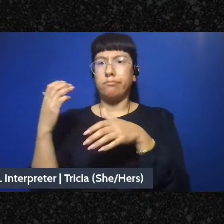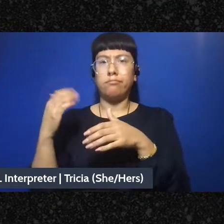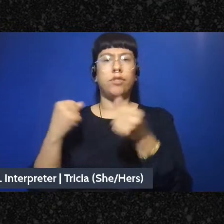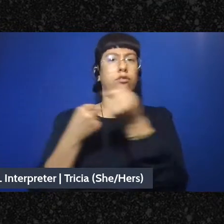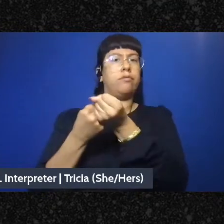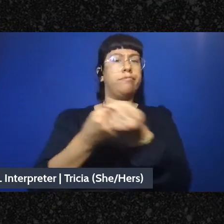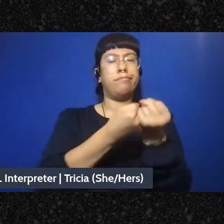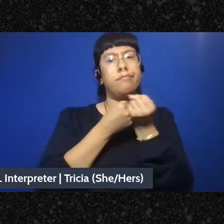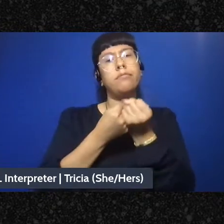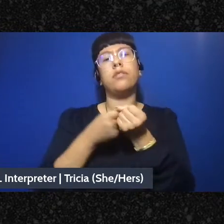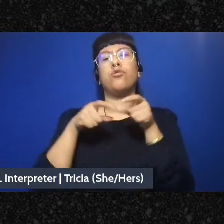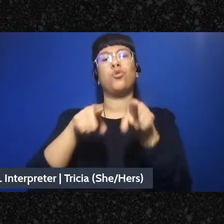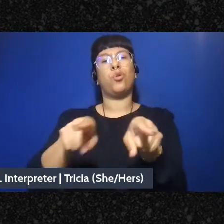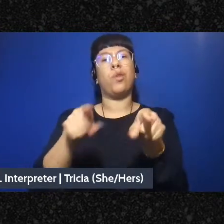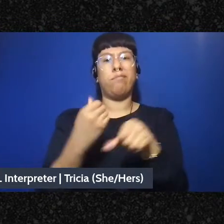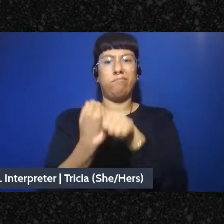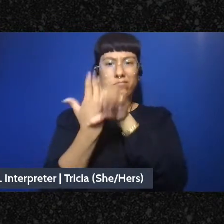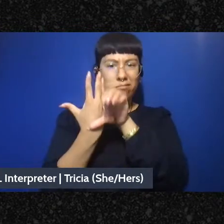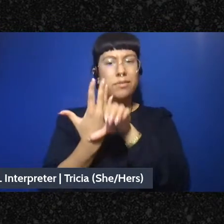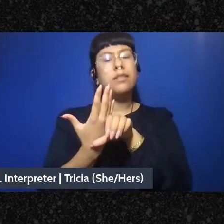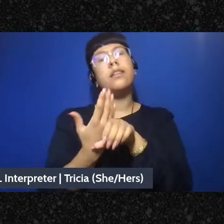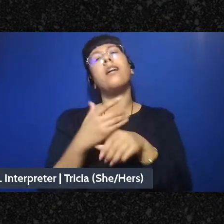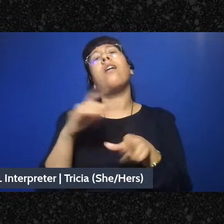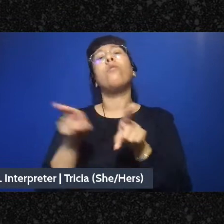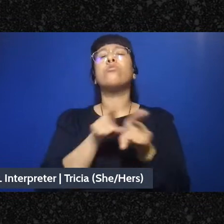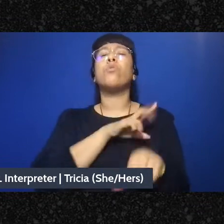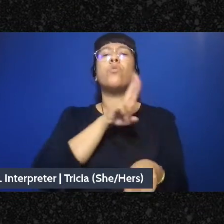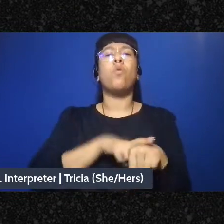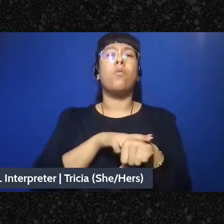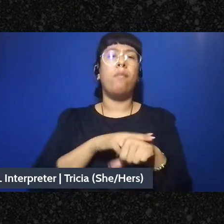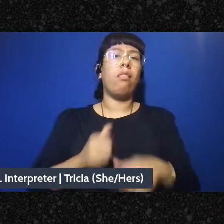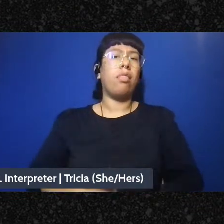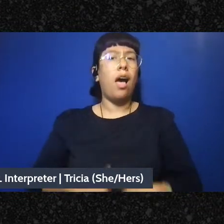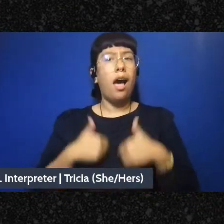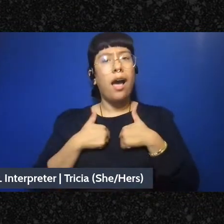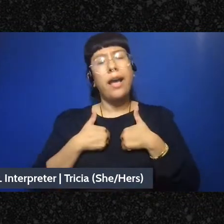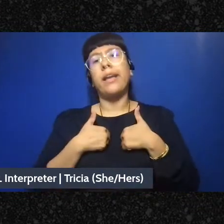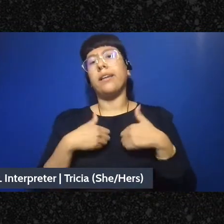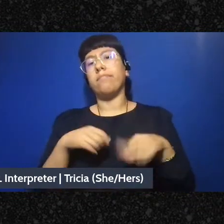well as “Normal Life: Administrative Violence, Critical Trans Politics and the Limits of The Law”